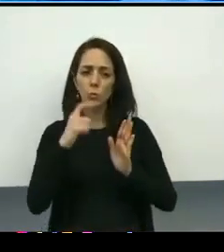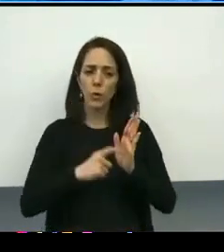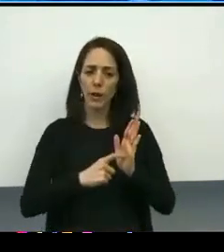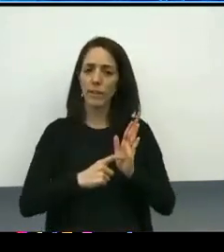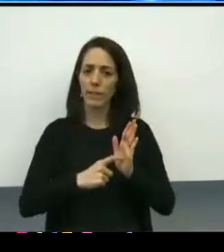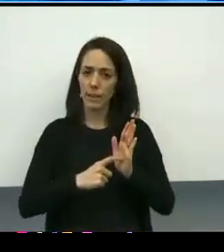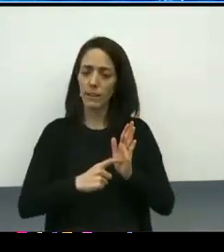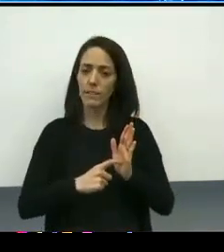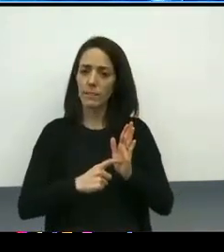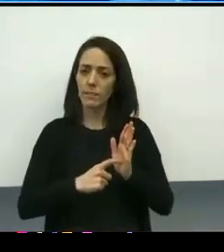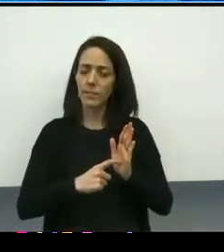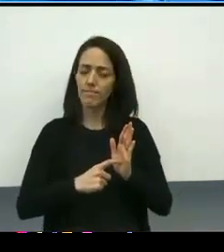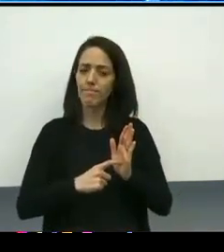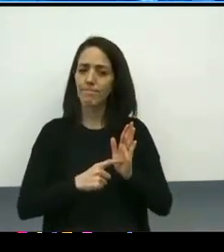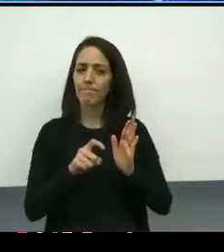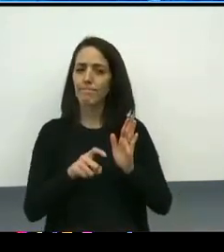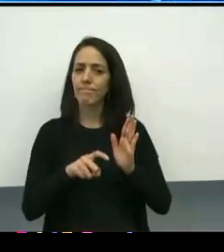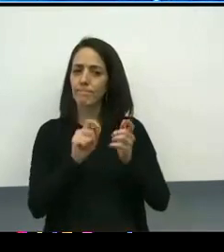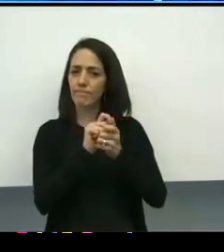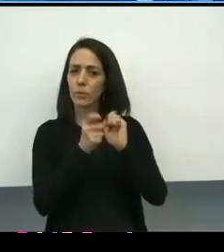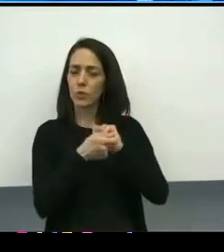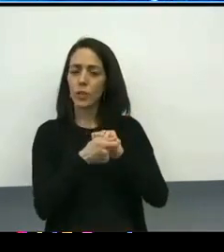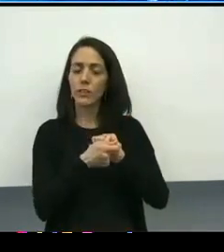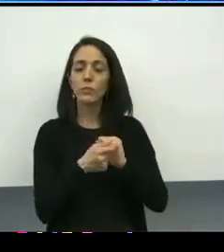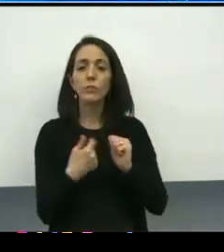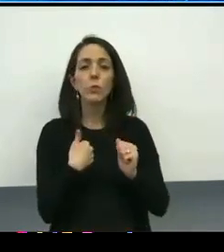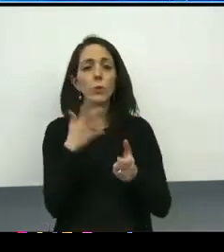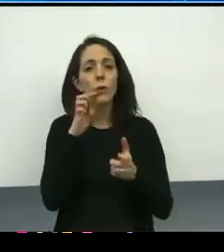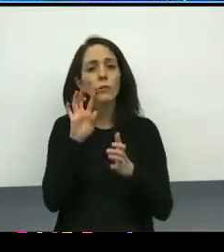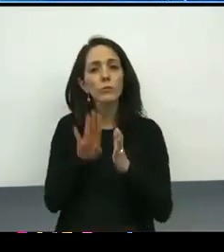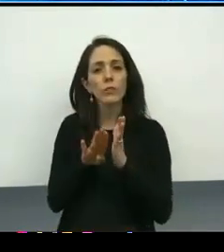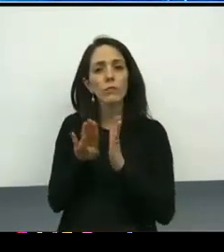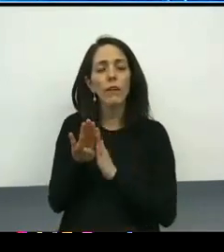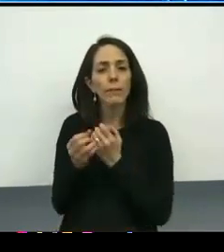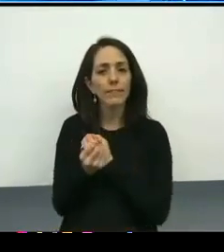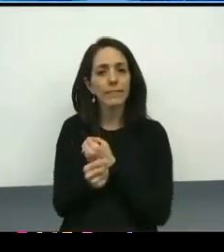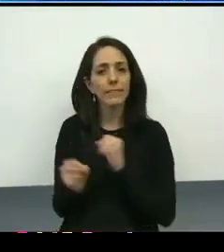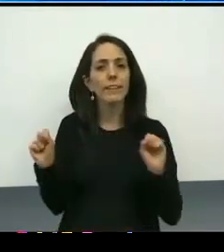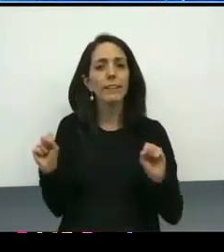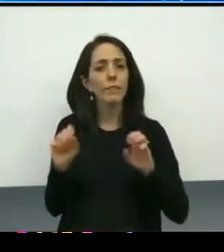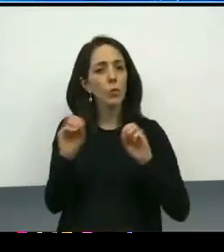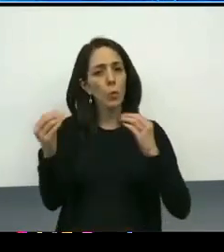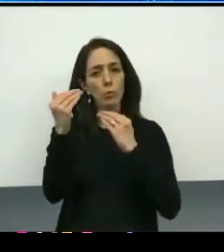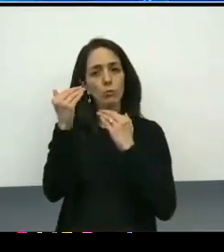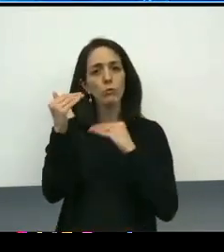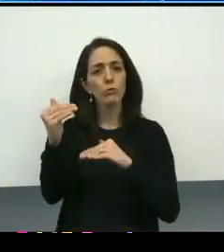and unrestricted participation on the part of our members. Can we move to the next slide?